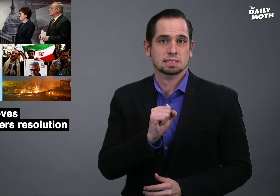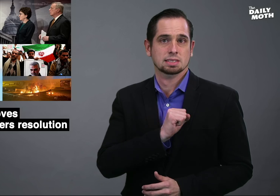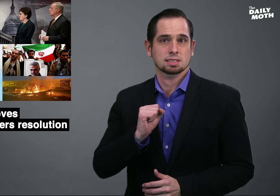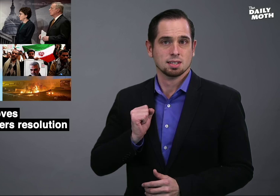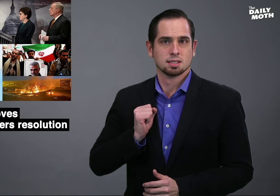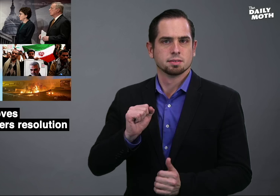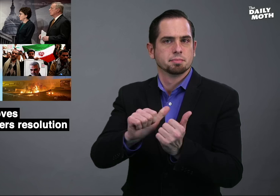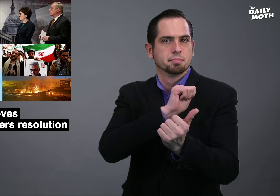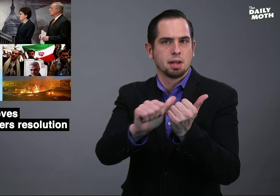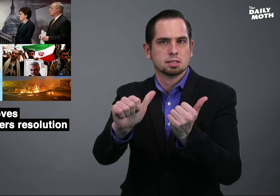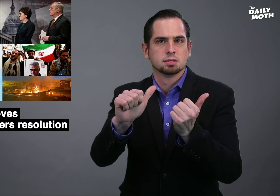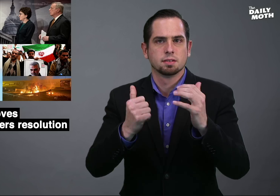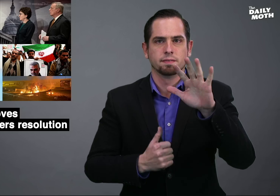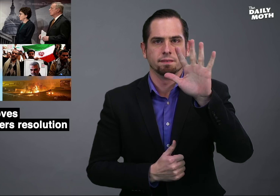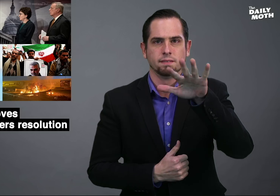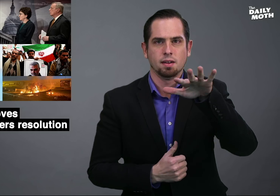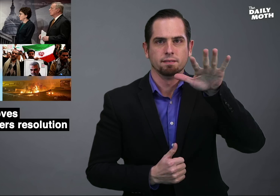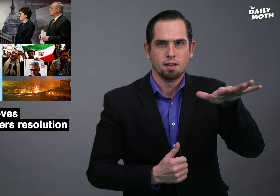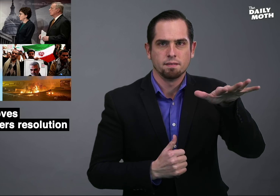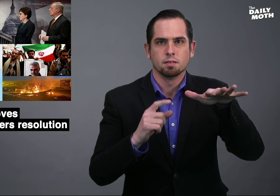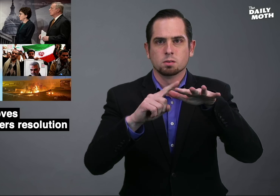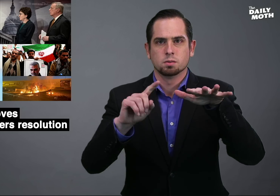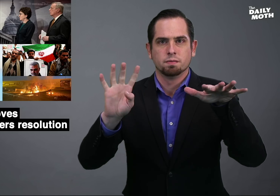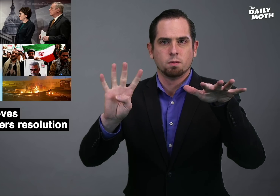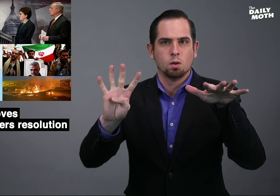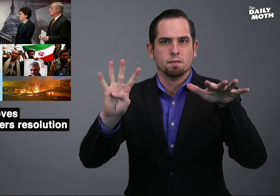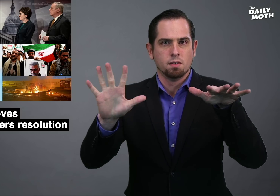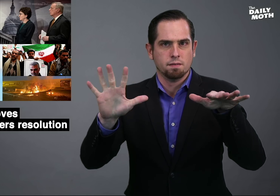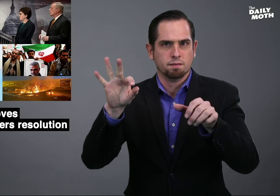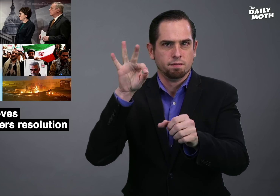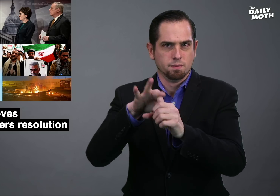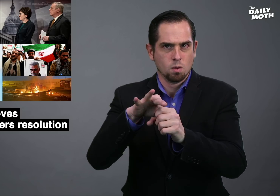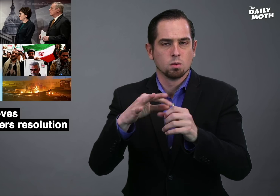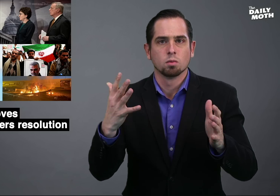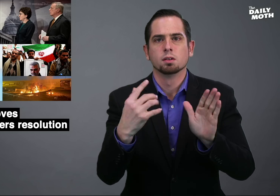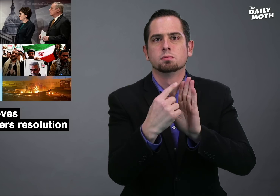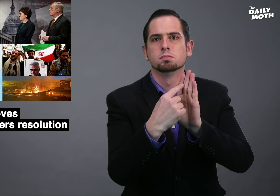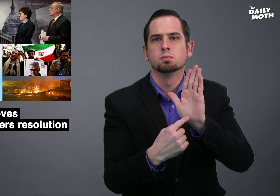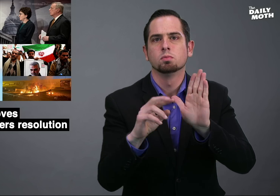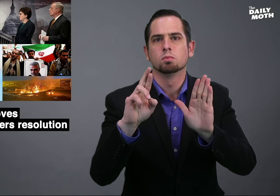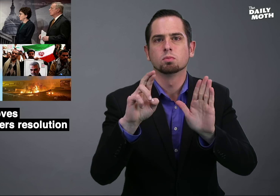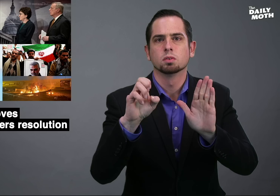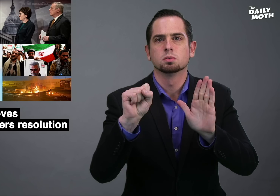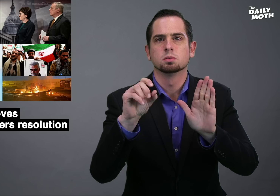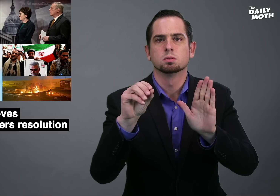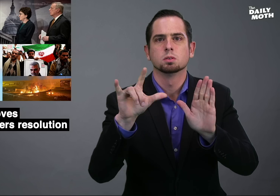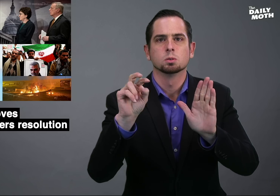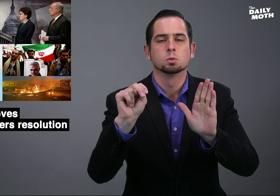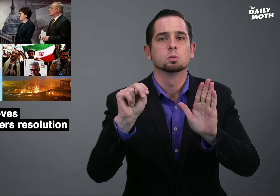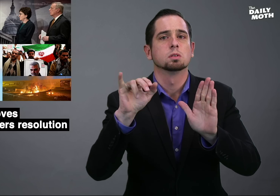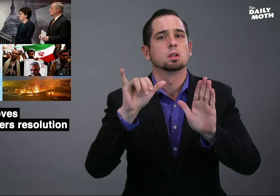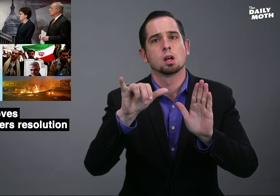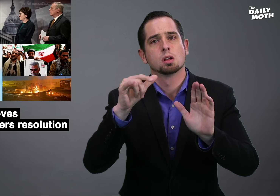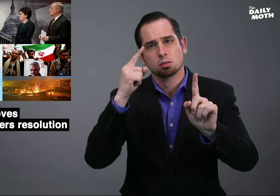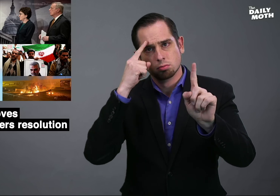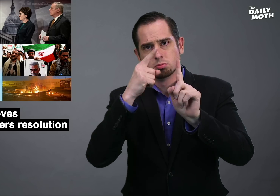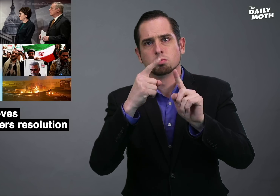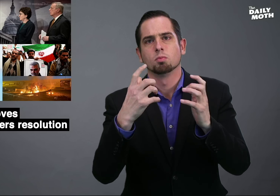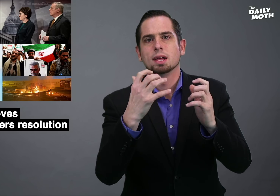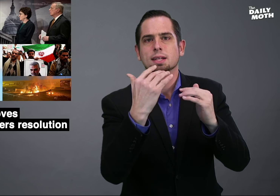The Senate passed in a 55-45 vote a resolution that aims